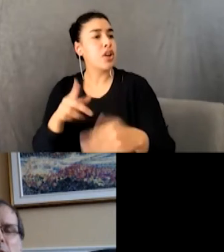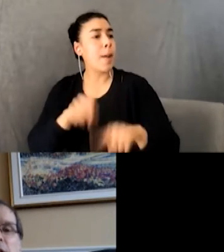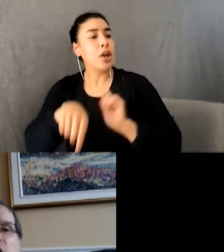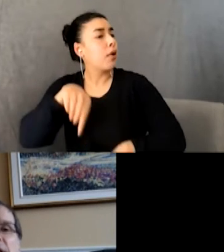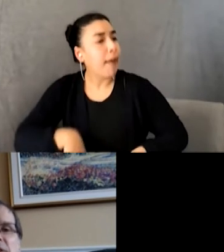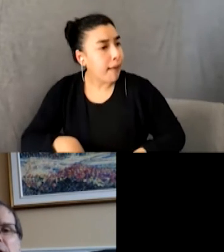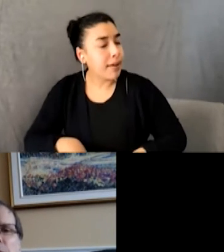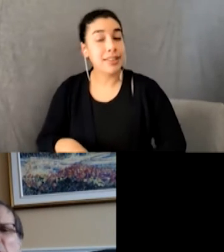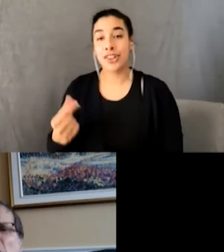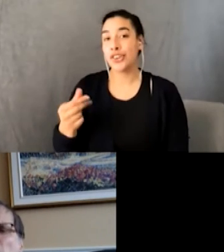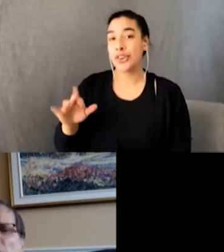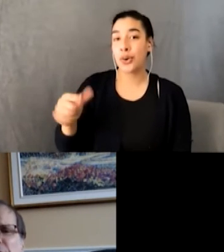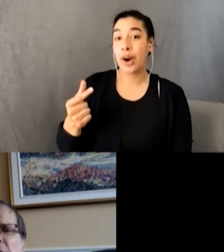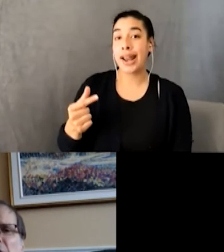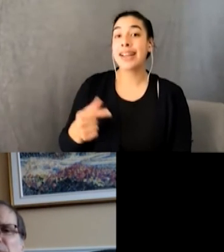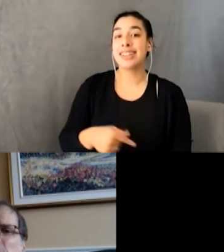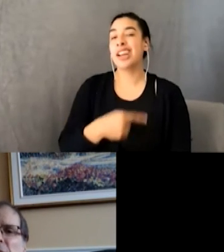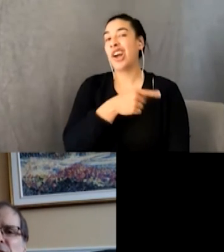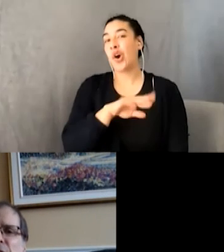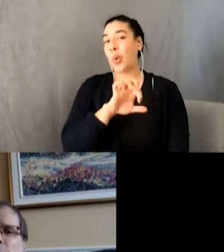John continued. “I’ll do the aaaaaaahs with a metal scream,